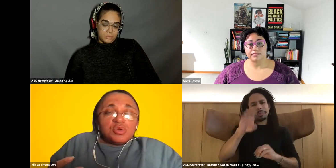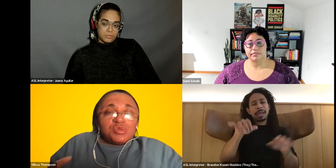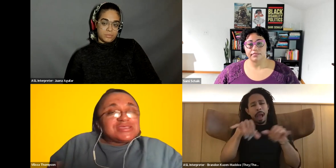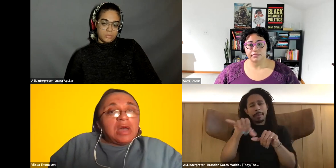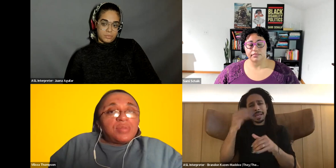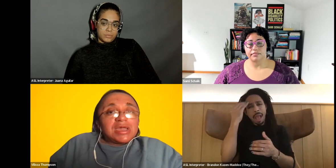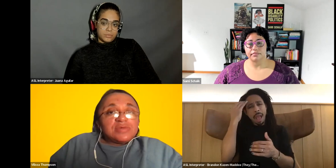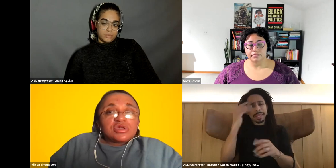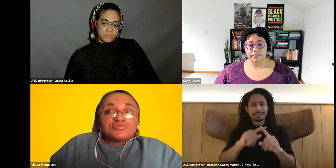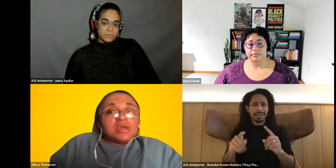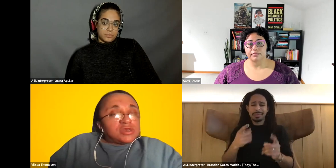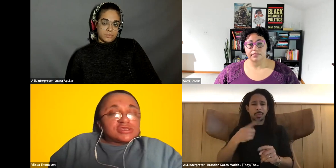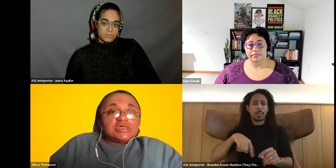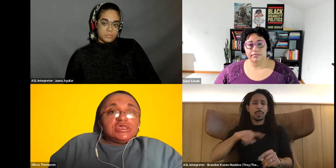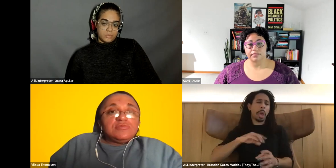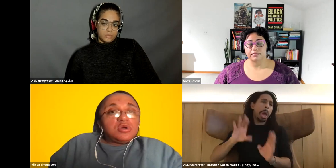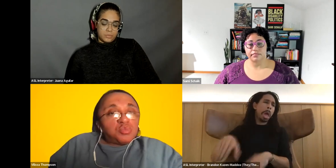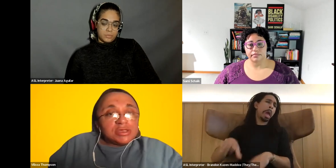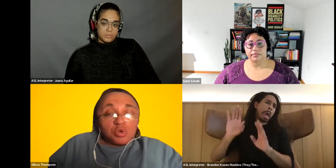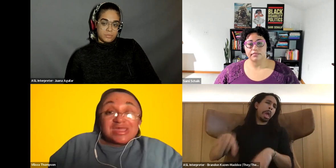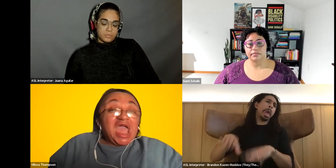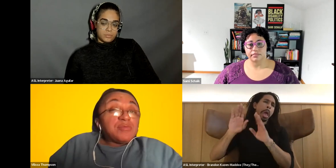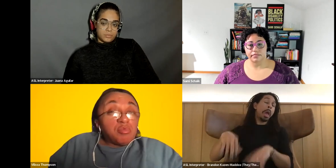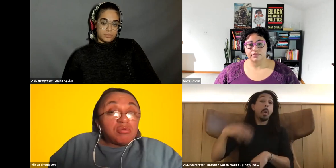Vilissa Thompson: we downplay it because we don't want to seem weak or incapable.